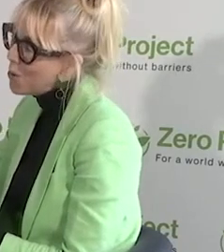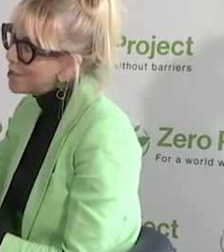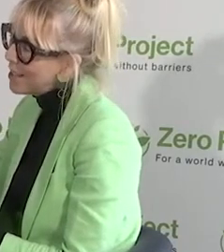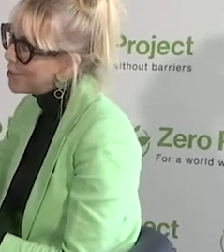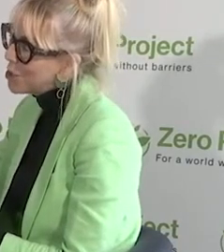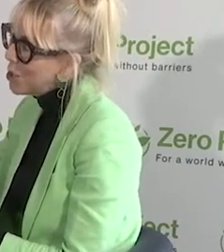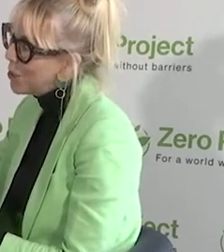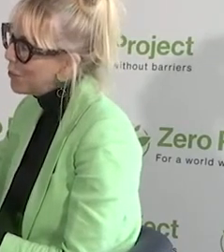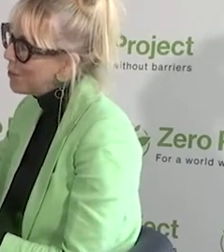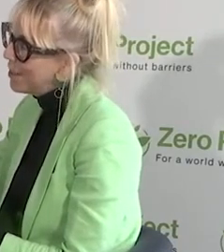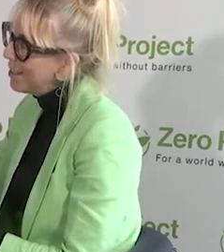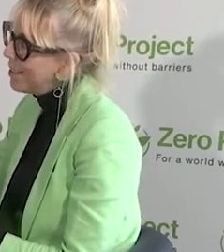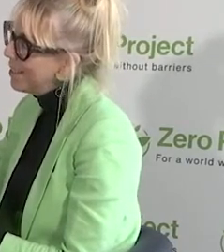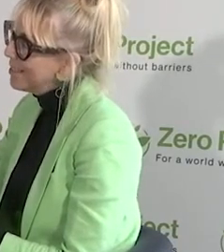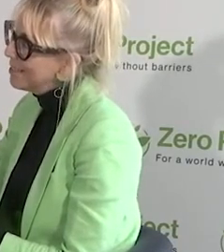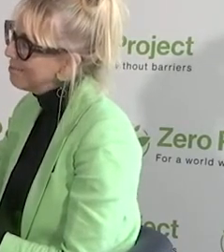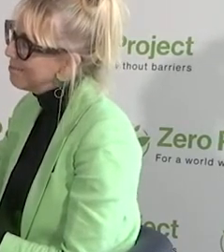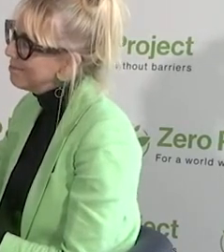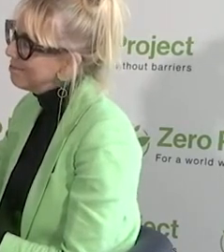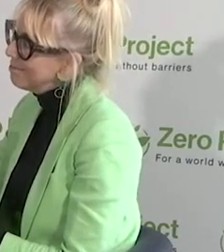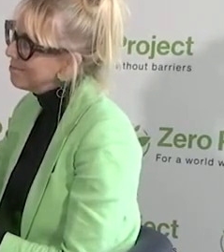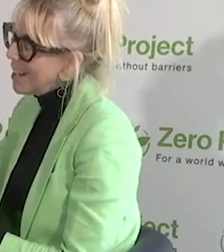You can pronounce it as you wish.